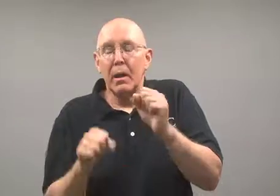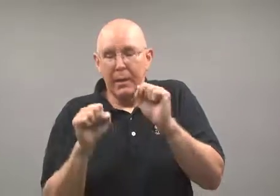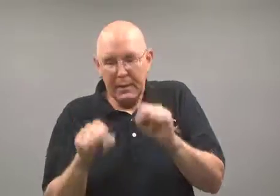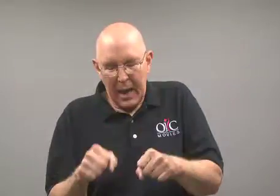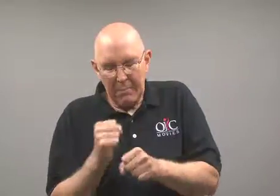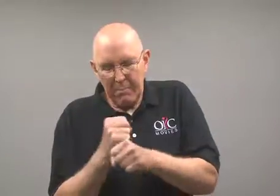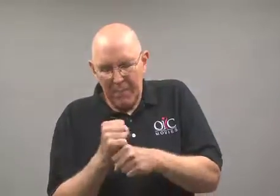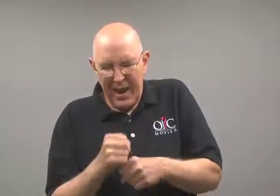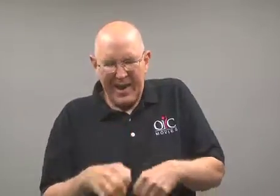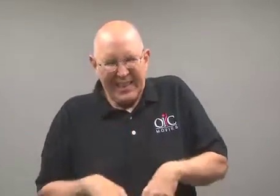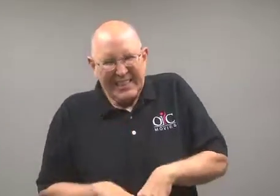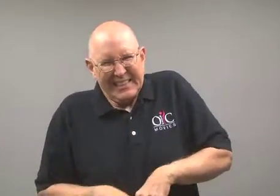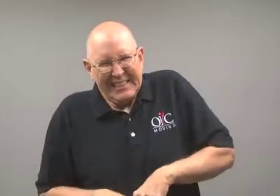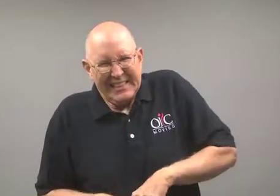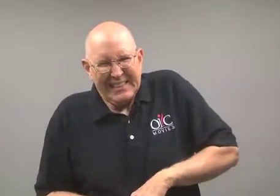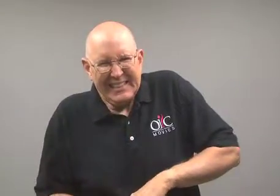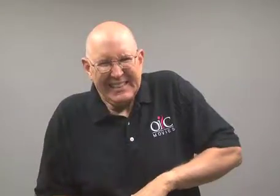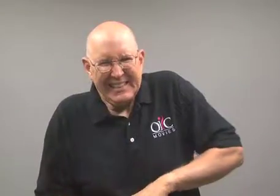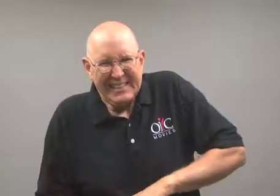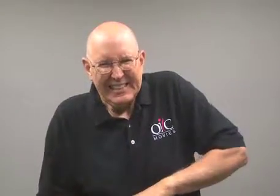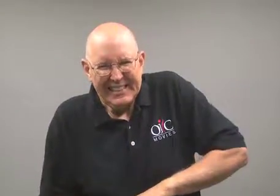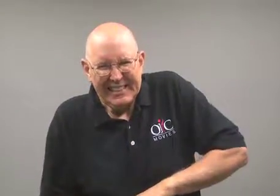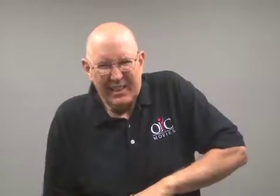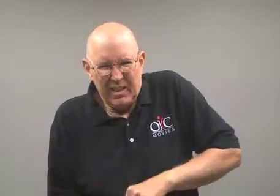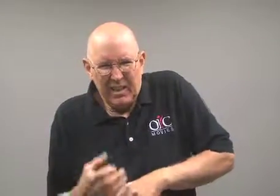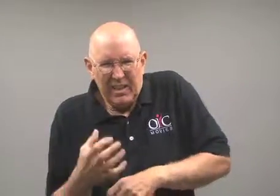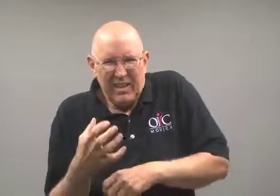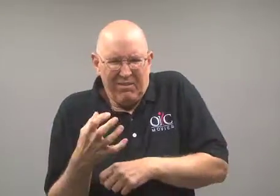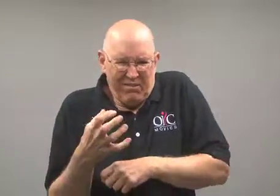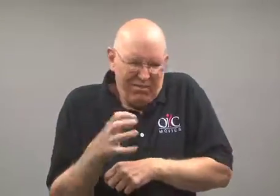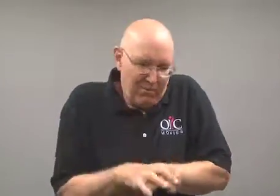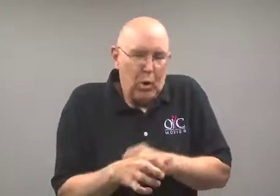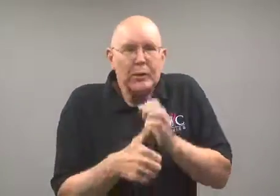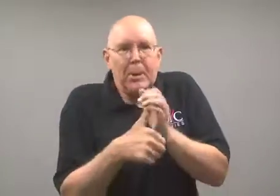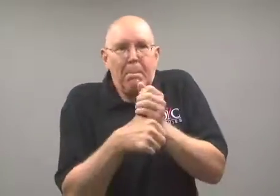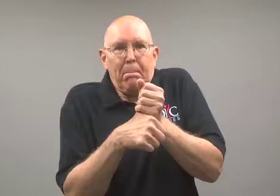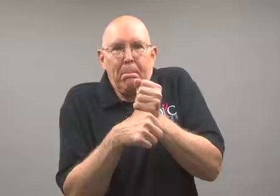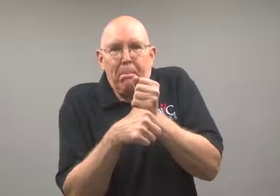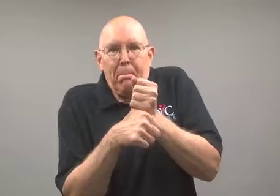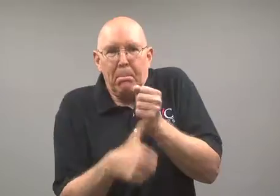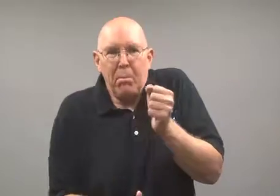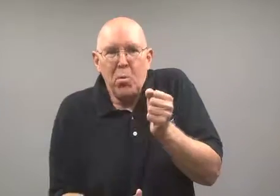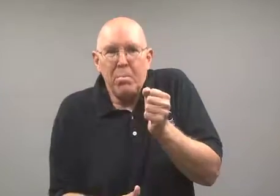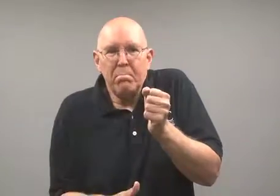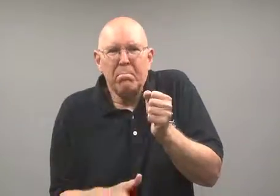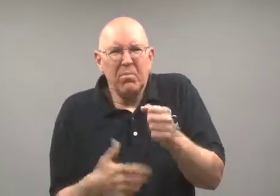It can also cause cramping that would result in a bowel movement.